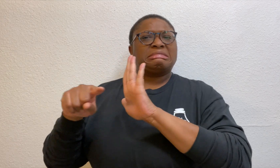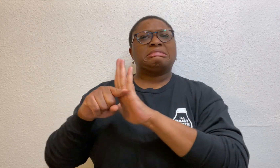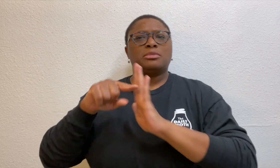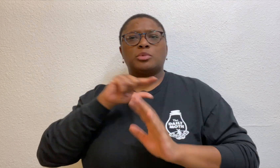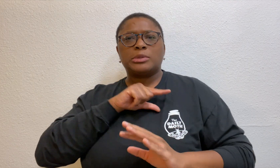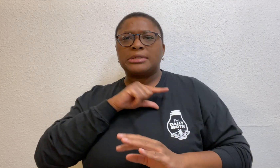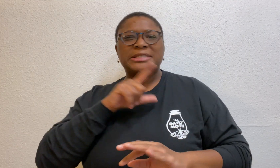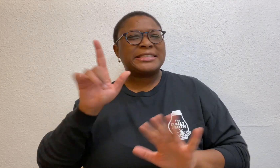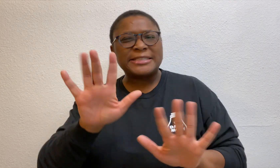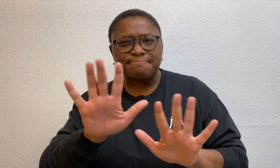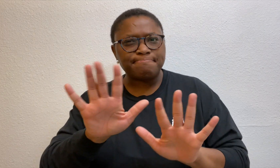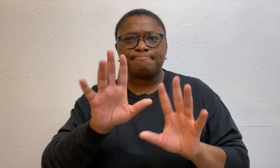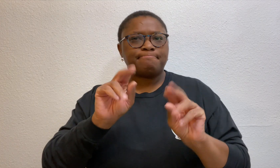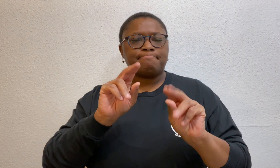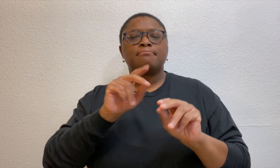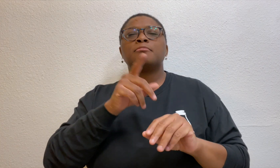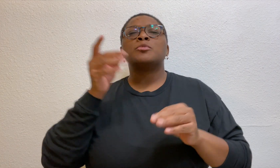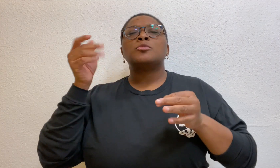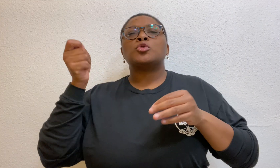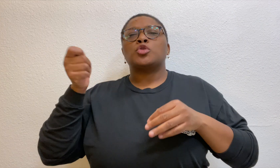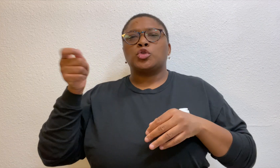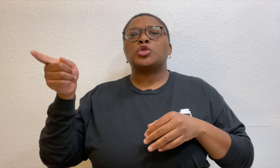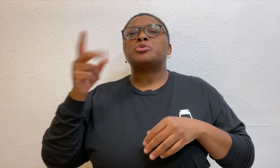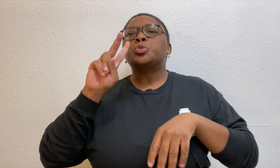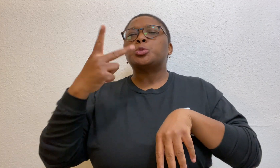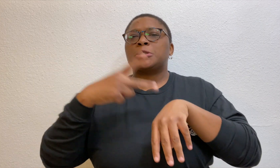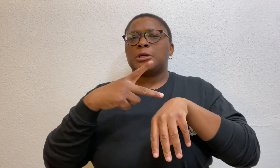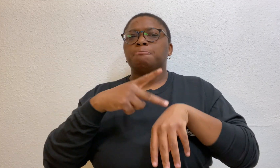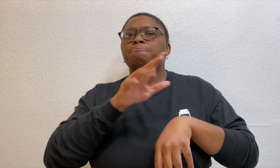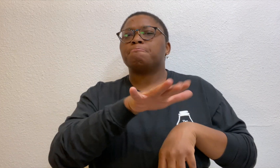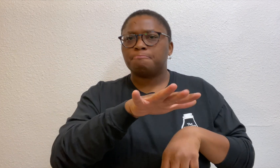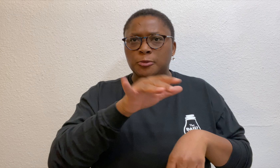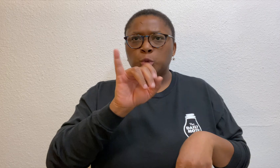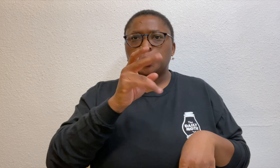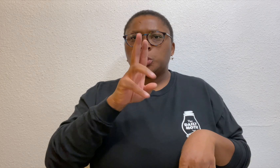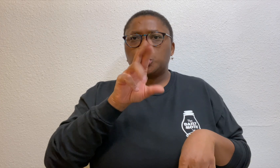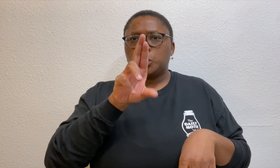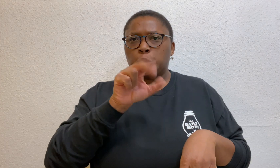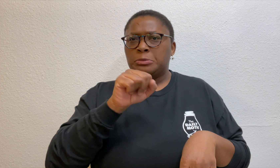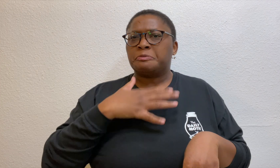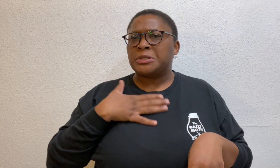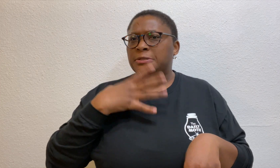a negative light. There were two instances in which the judge asked jurors